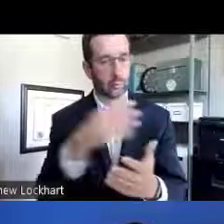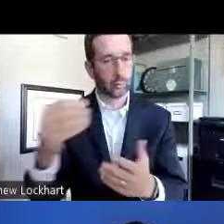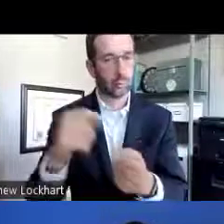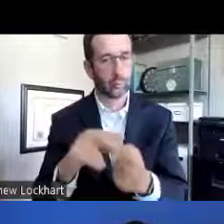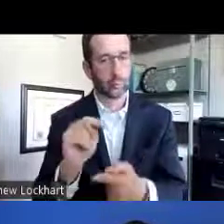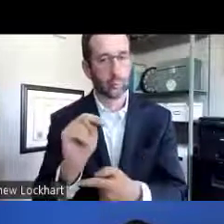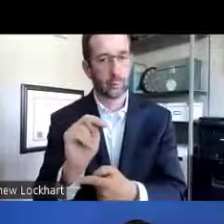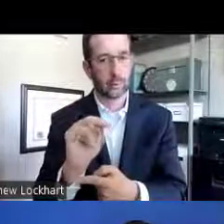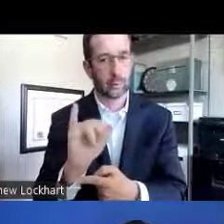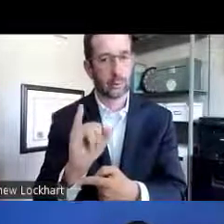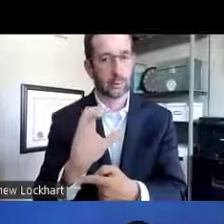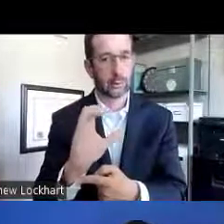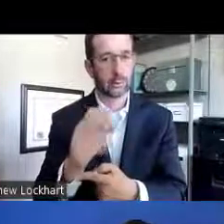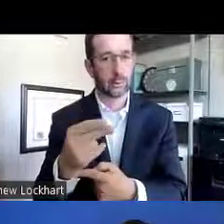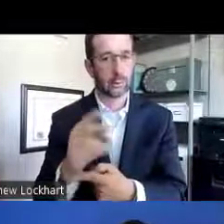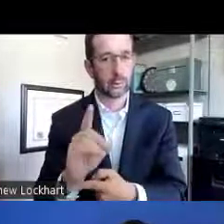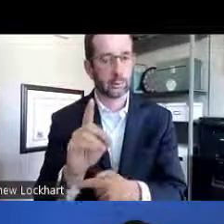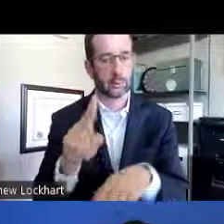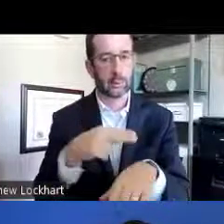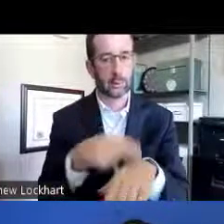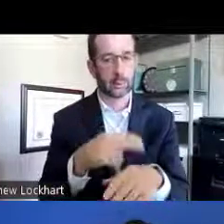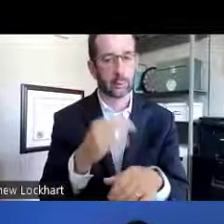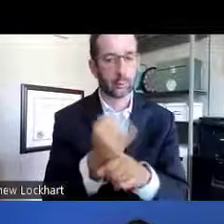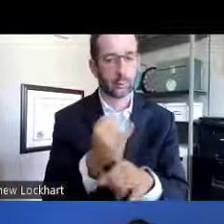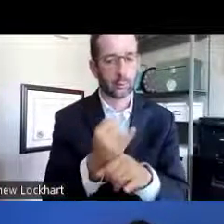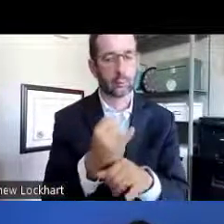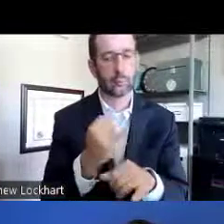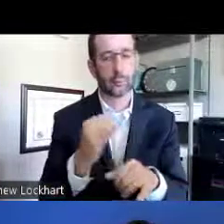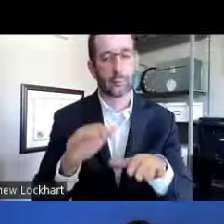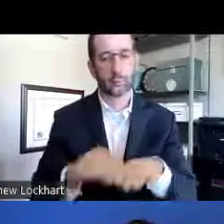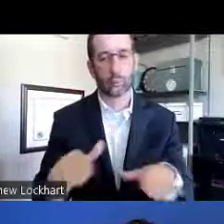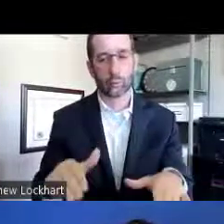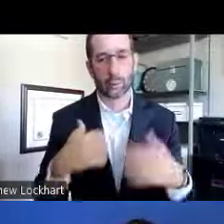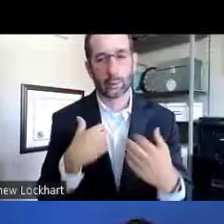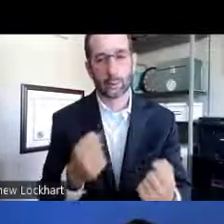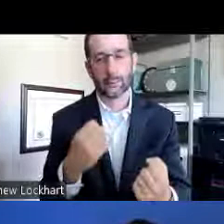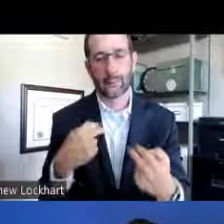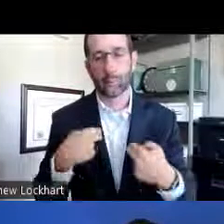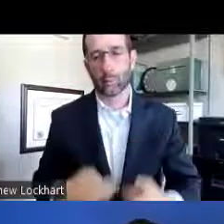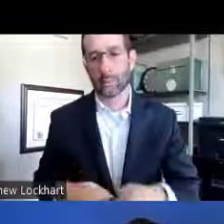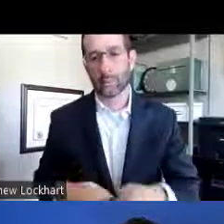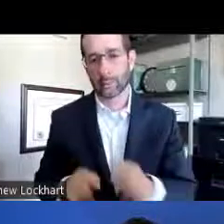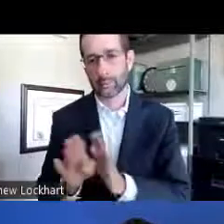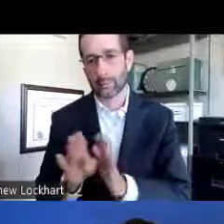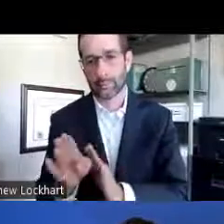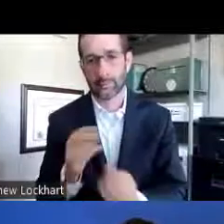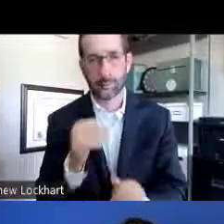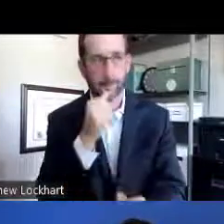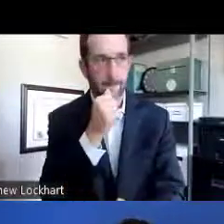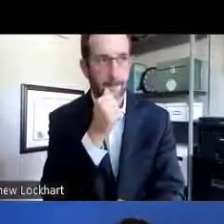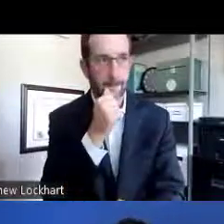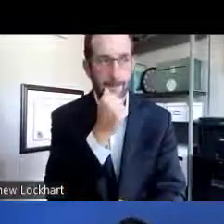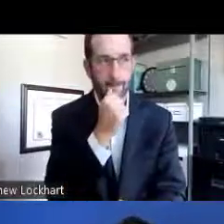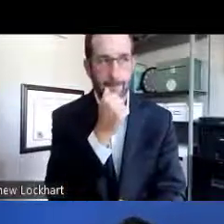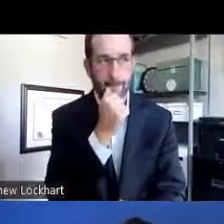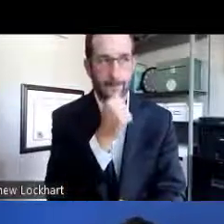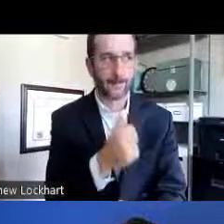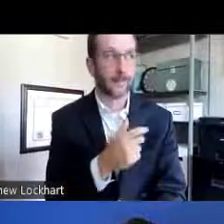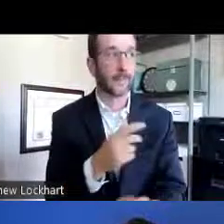All applicants for that category go to NICHD, National Institute of Children and Health Development.